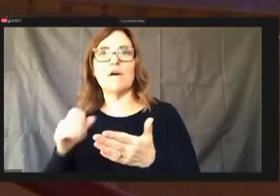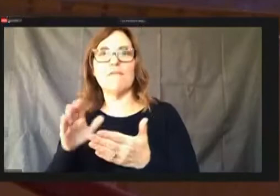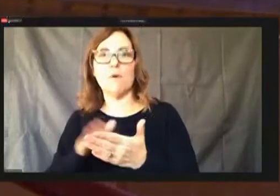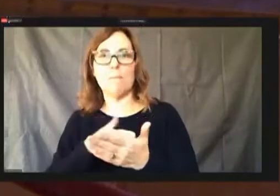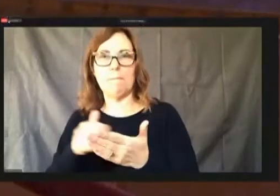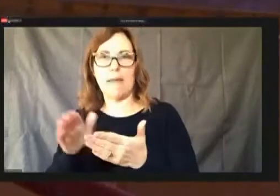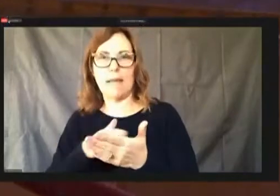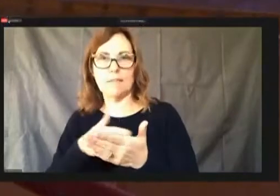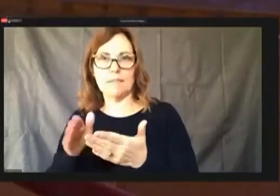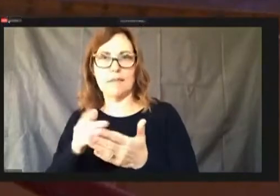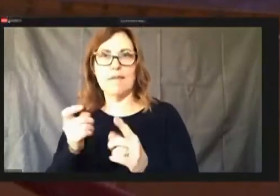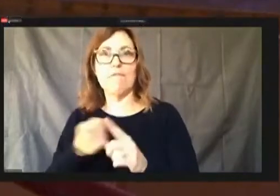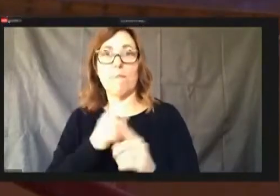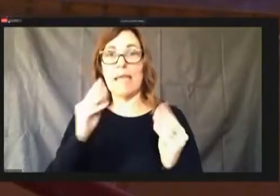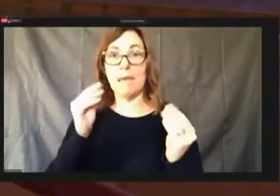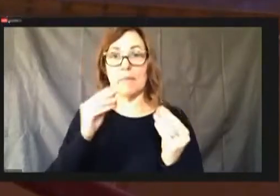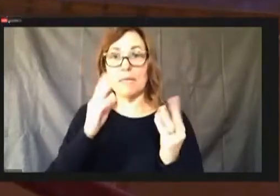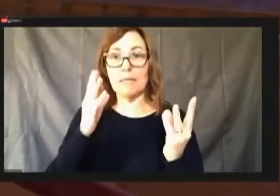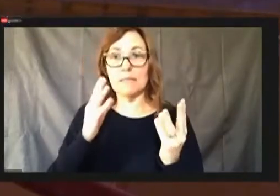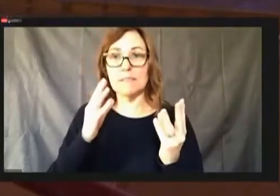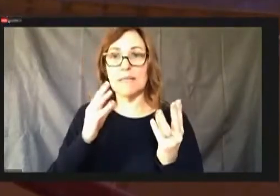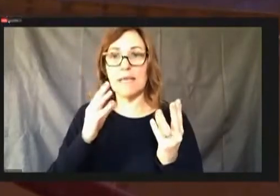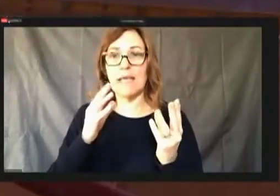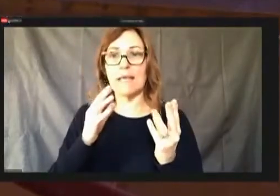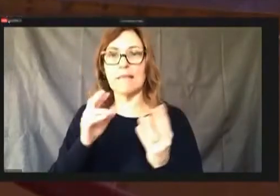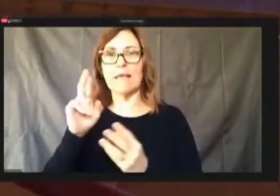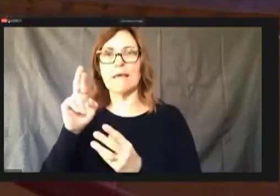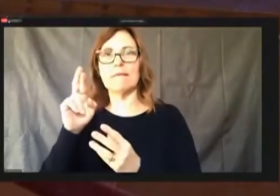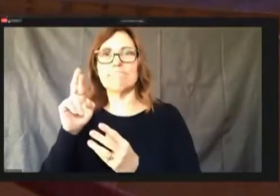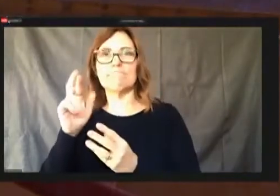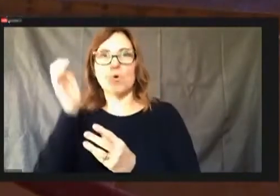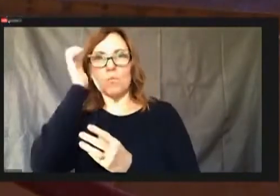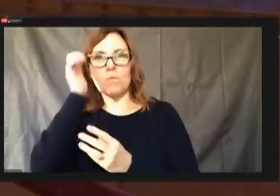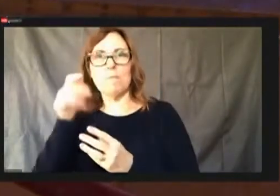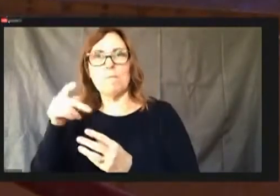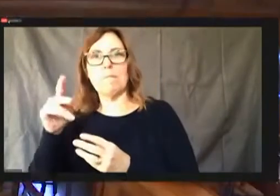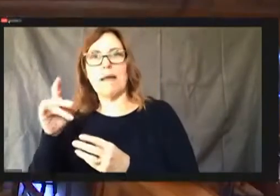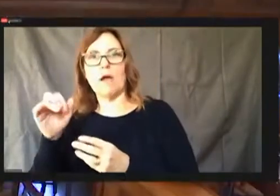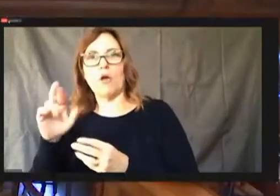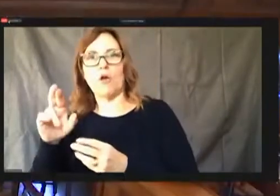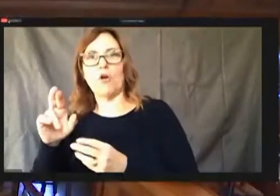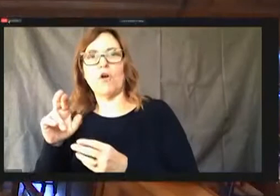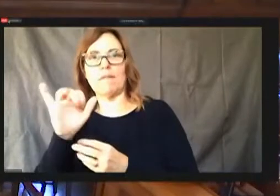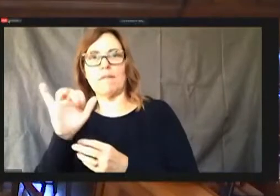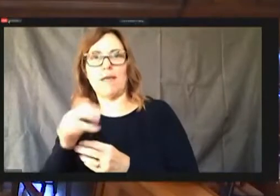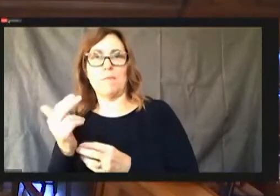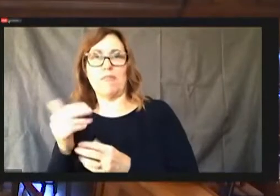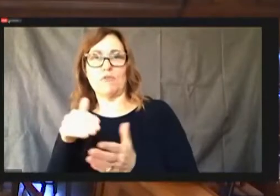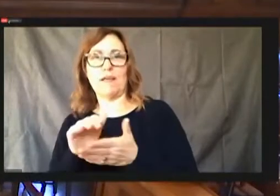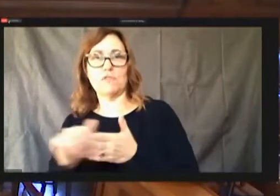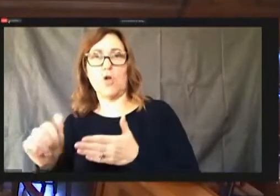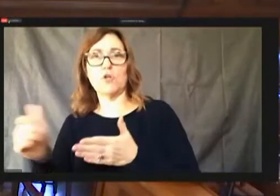refuse Packer. It's $, to brief. Second. Discussion comes from Coco.